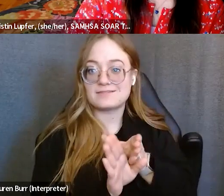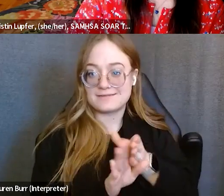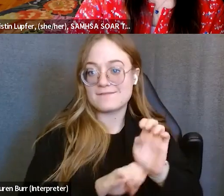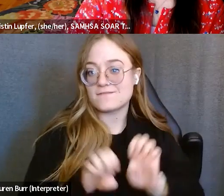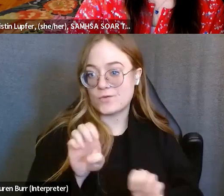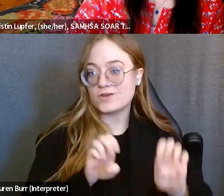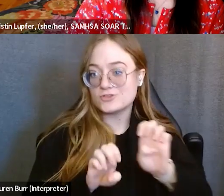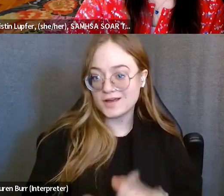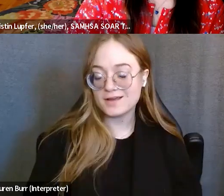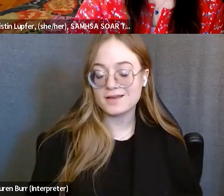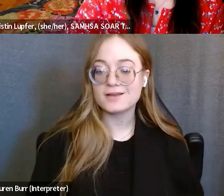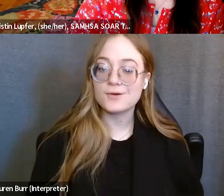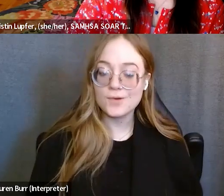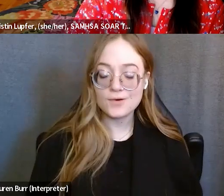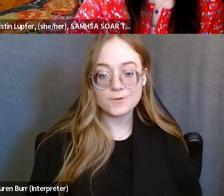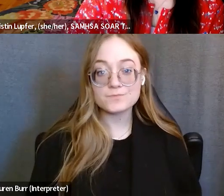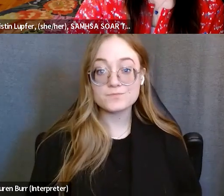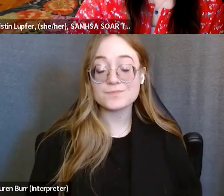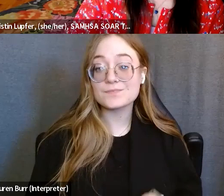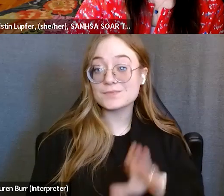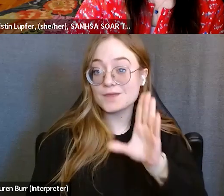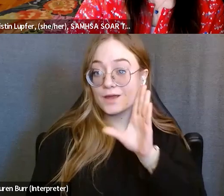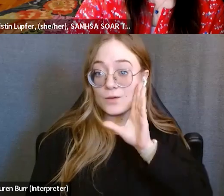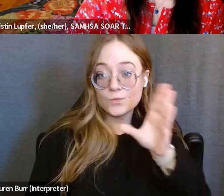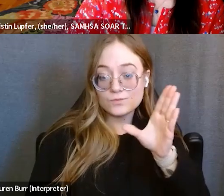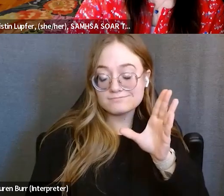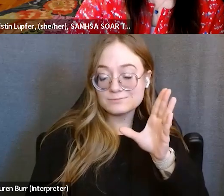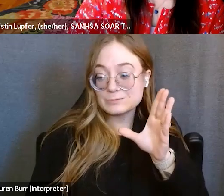So it would be awesome, you know, if there is a rejection,